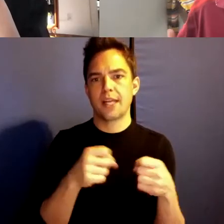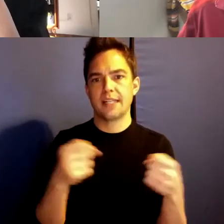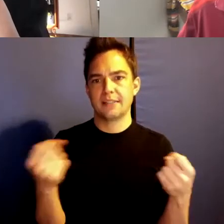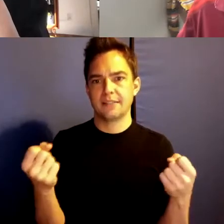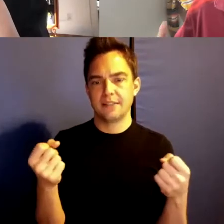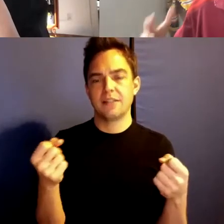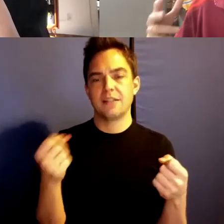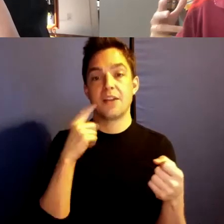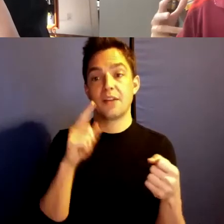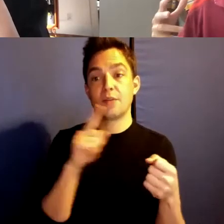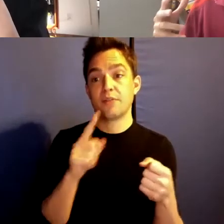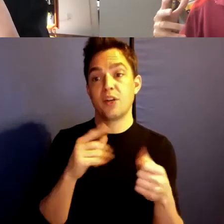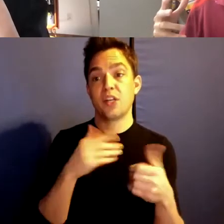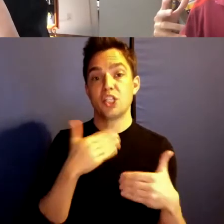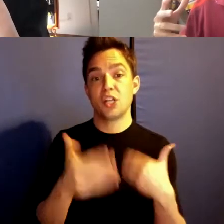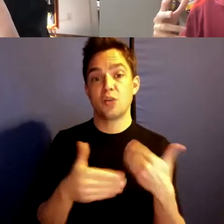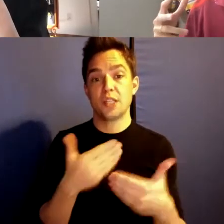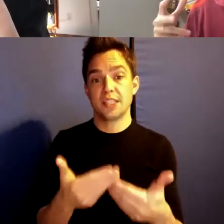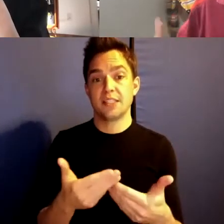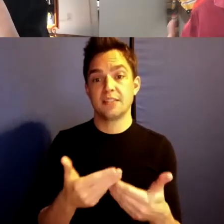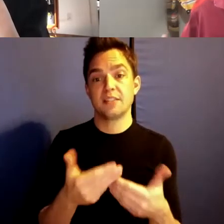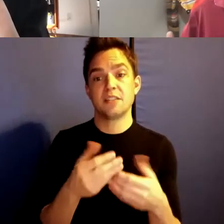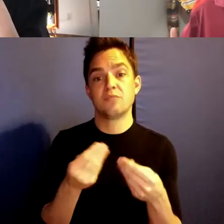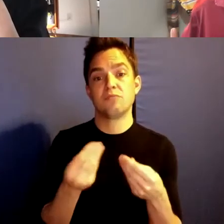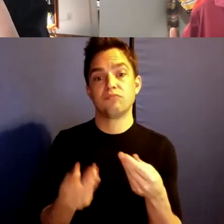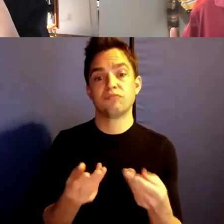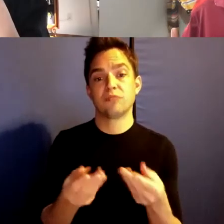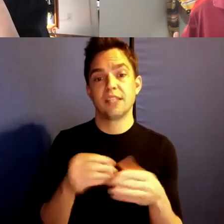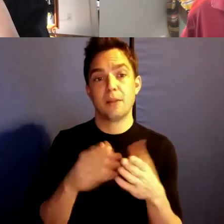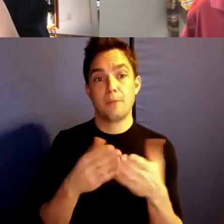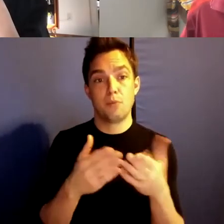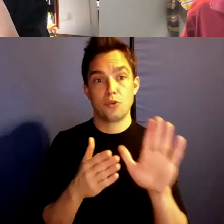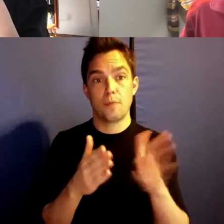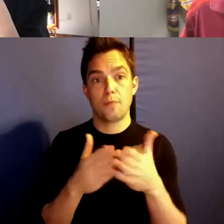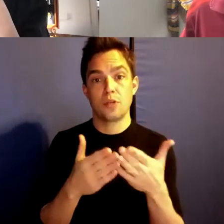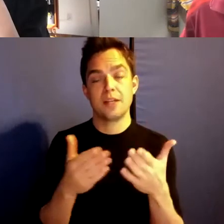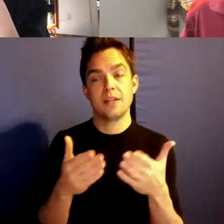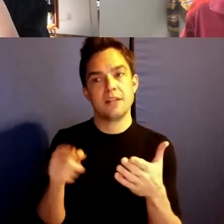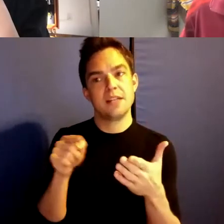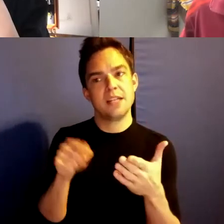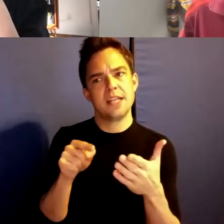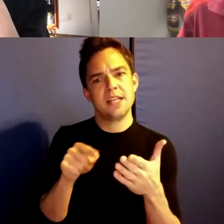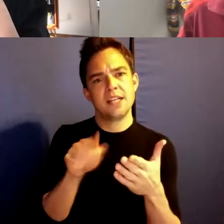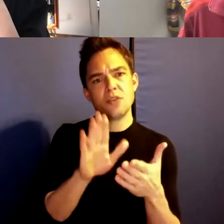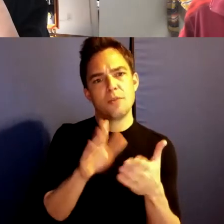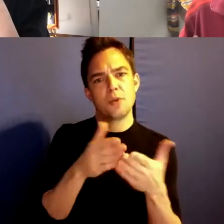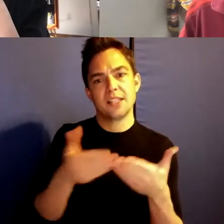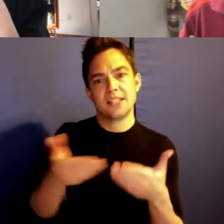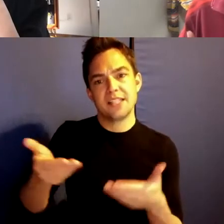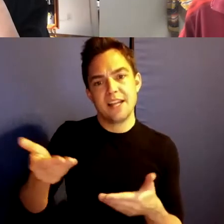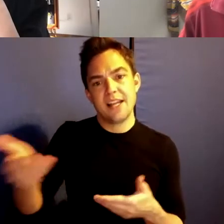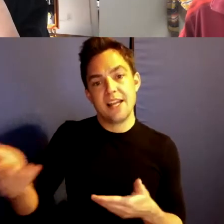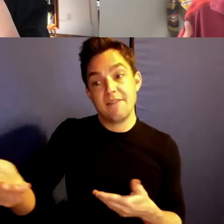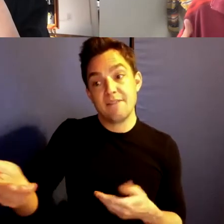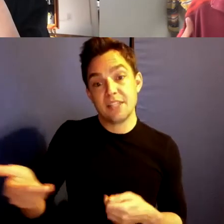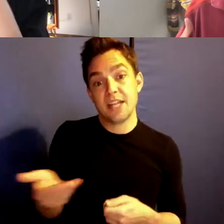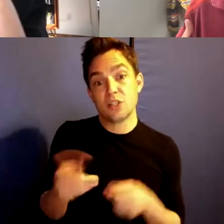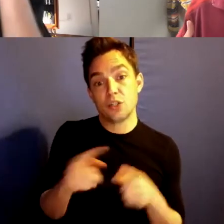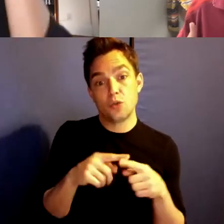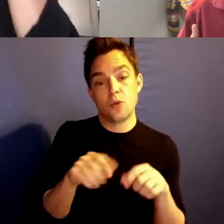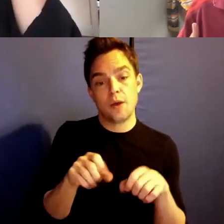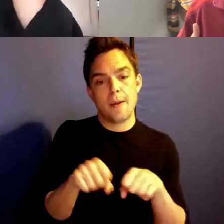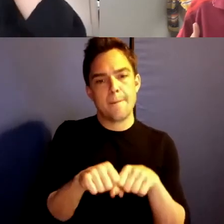in the book. It's an invitation to break, but it's also